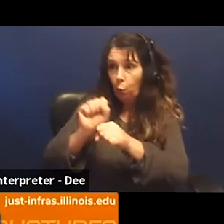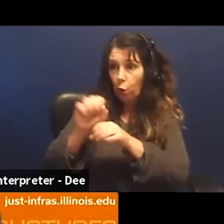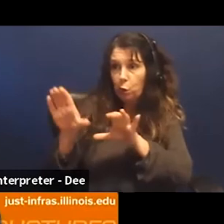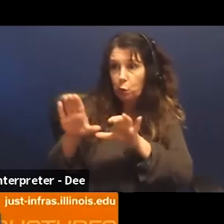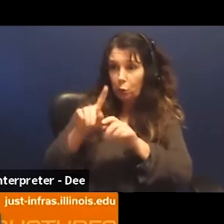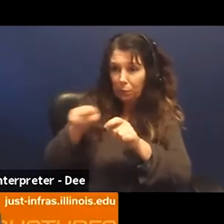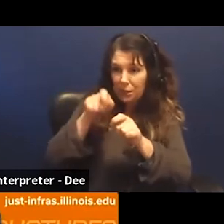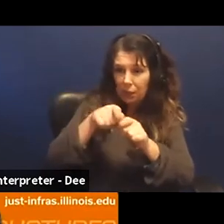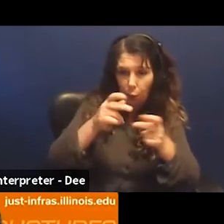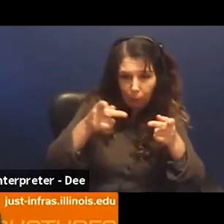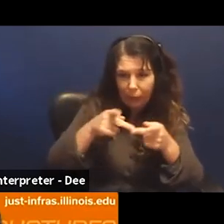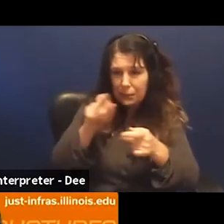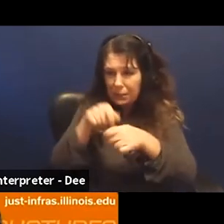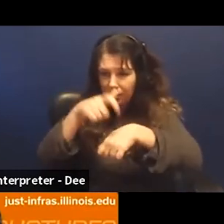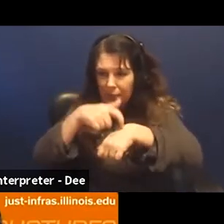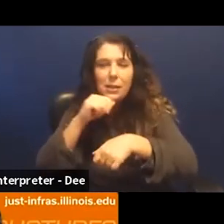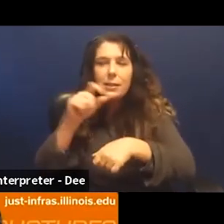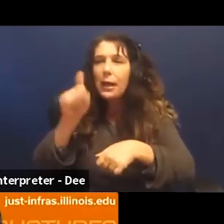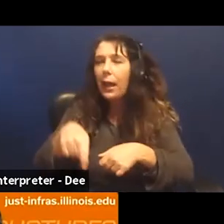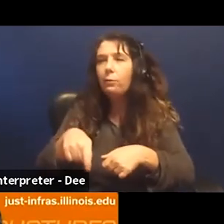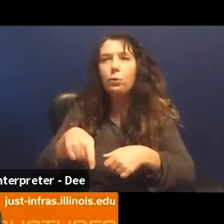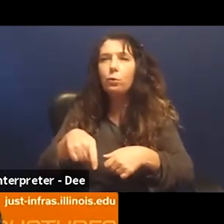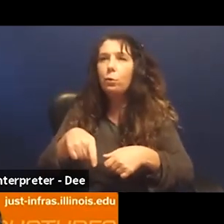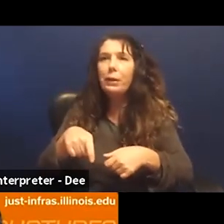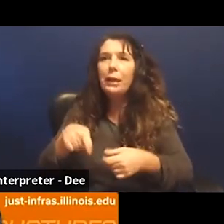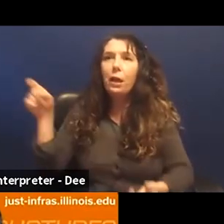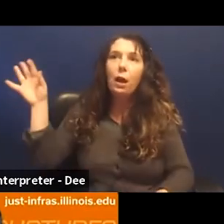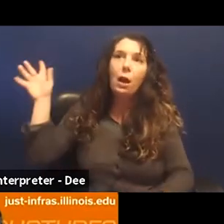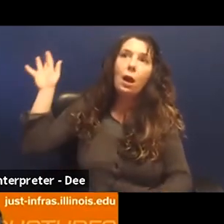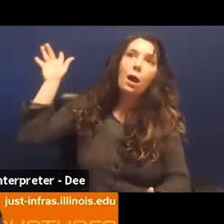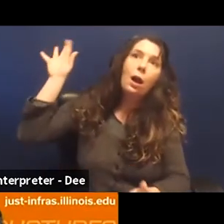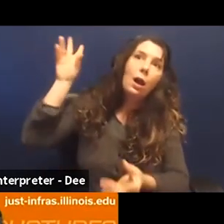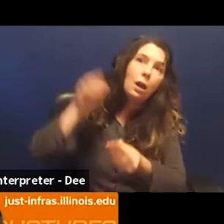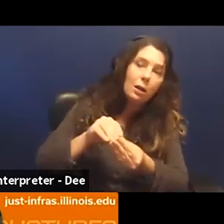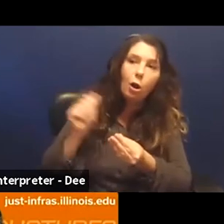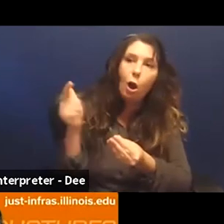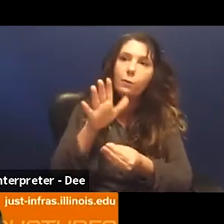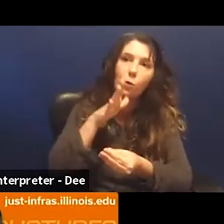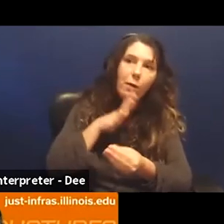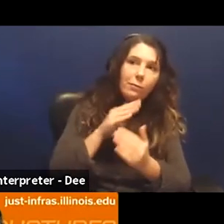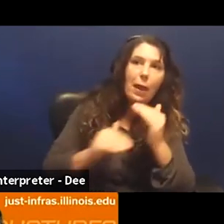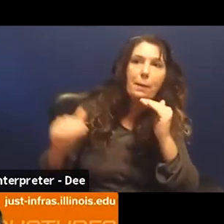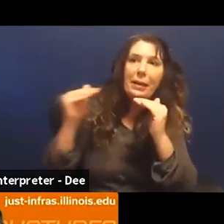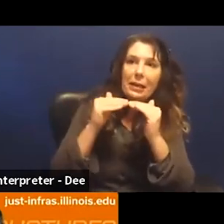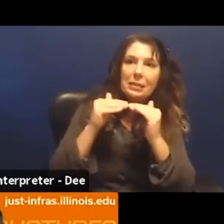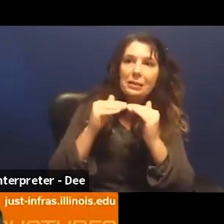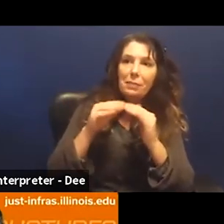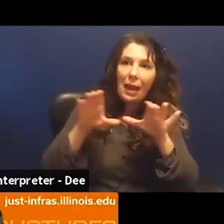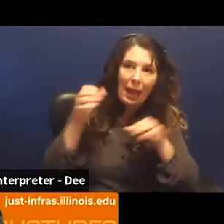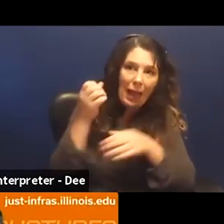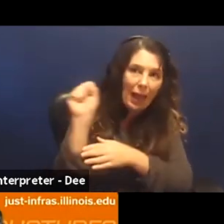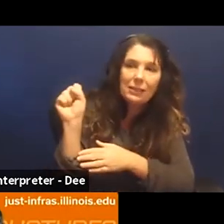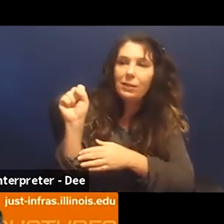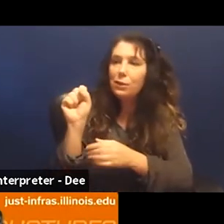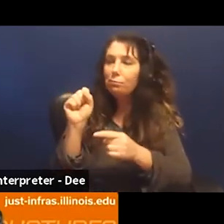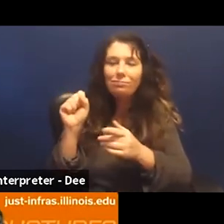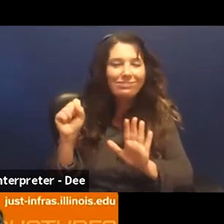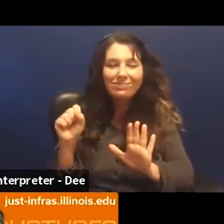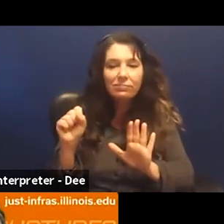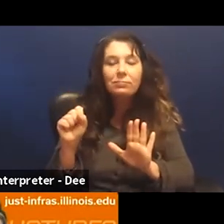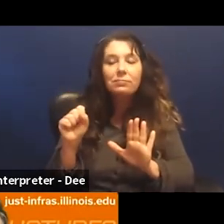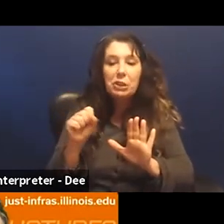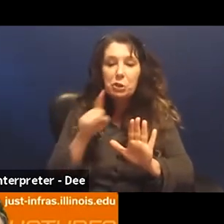time doesn't need to be the culmination of all of your feminist activism our interventions ever right, you sort of do what you can. when you can do it.